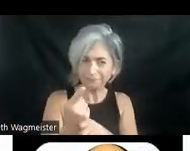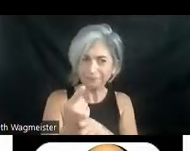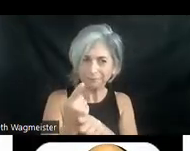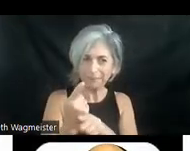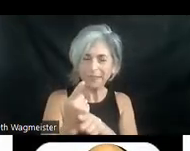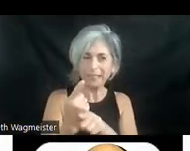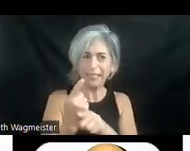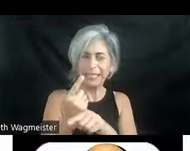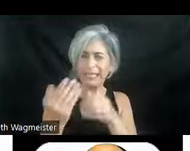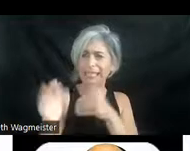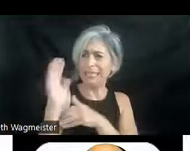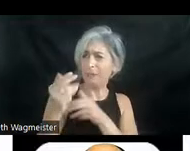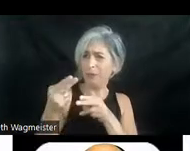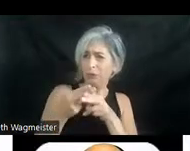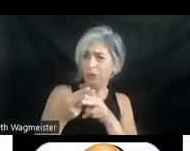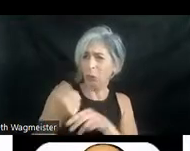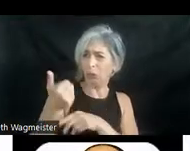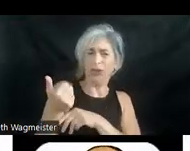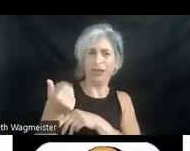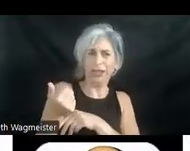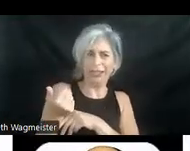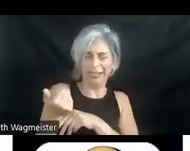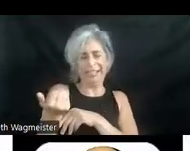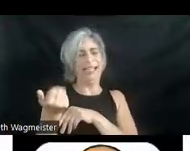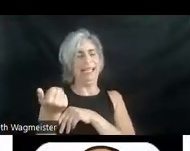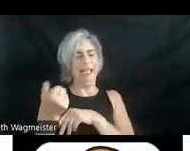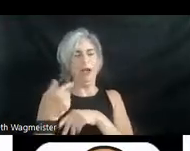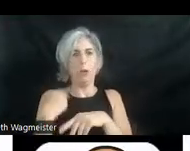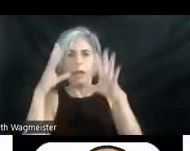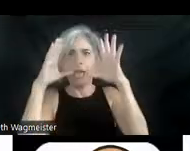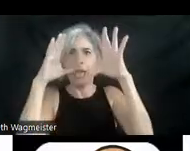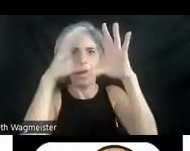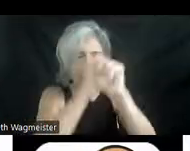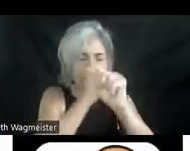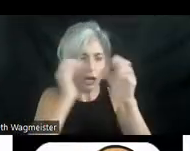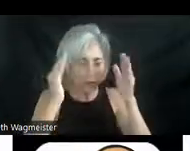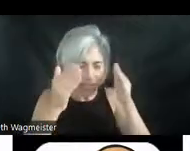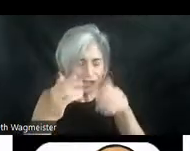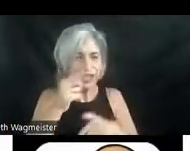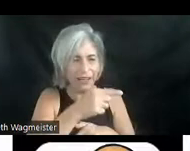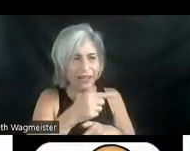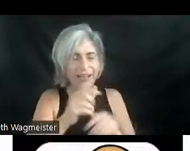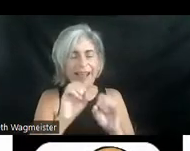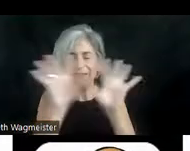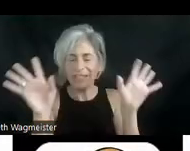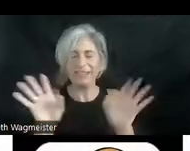shorter. What's that about? You know, it held our attention, obviously. Yeah.